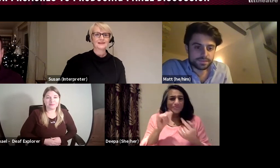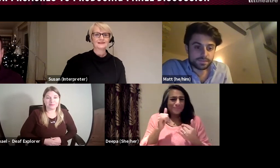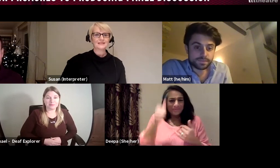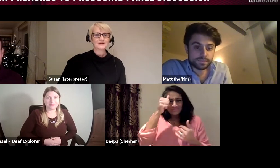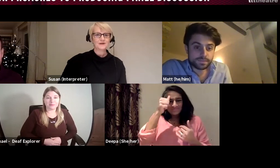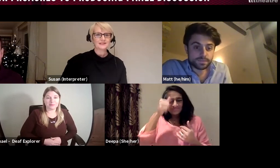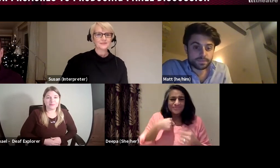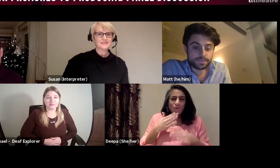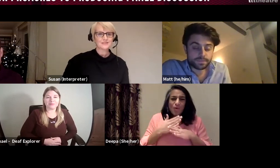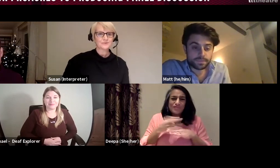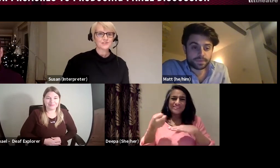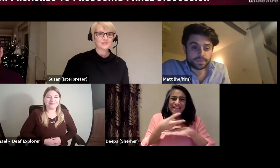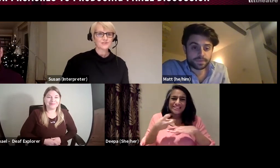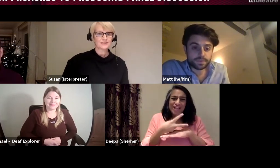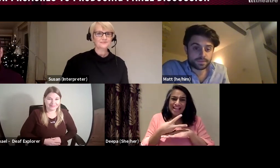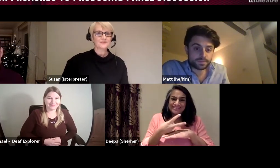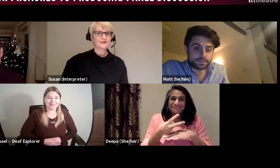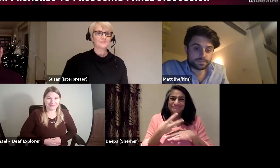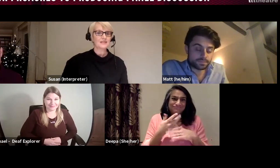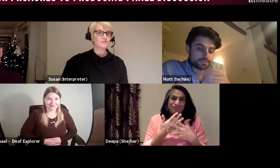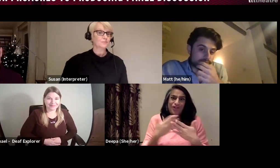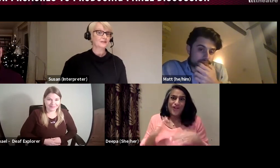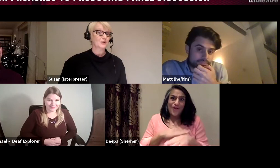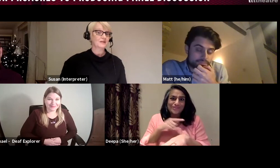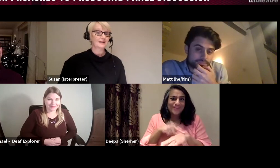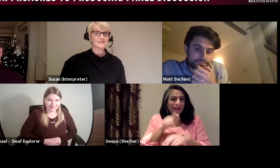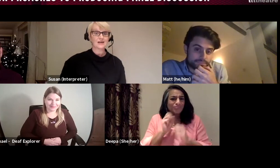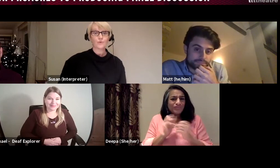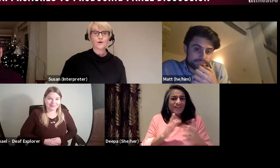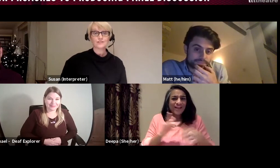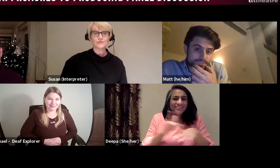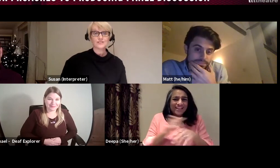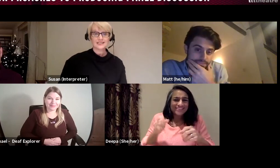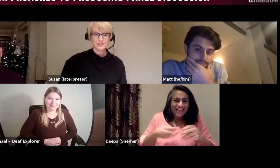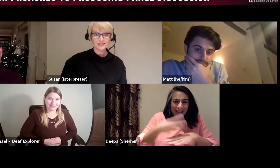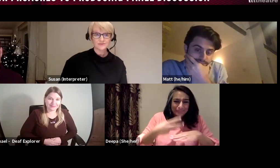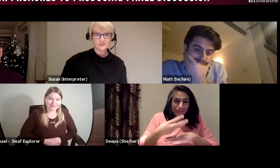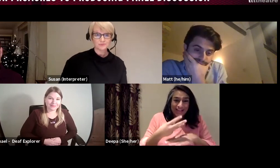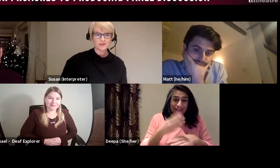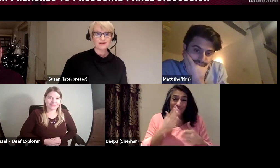Hello I am Deepa Shastry, many of you may know me as having worked for Stagetext for some time,